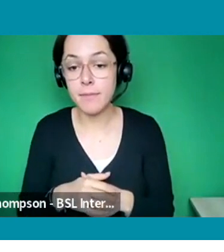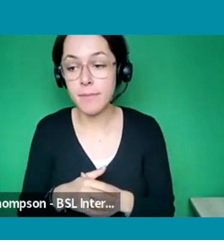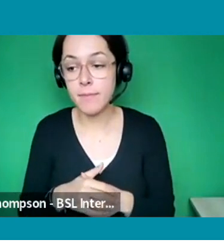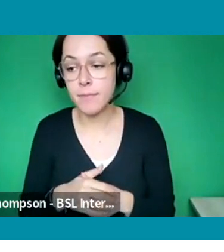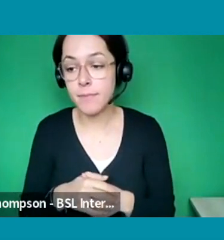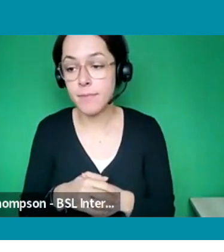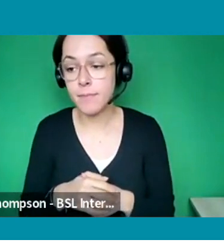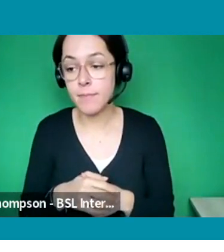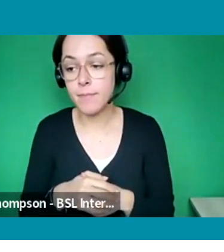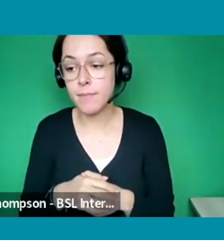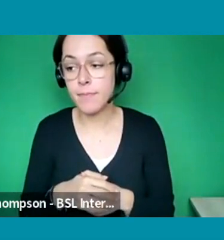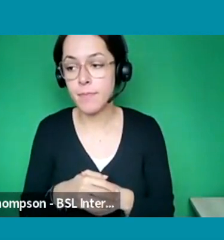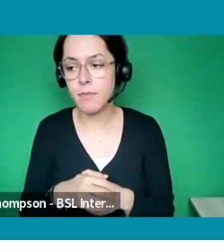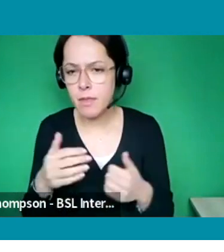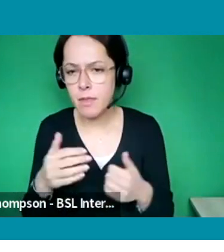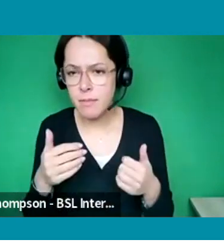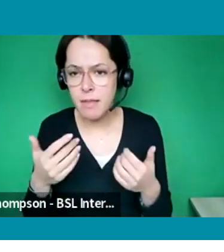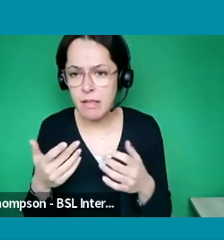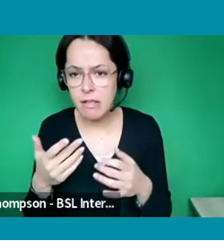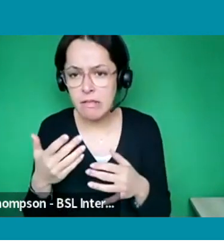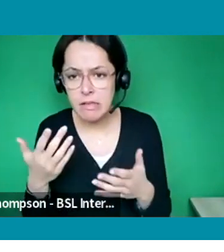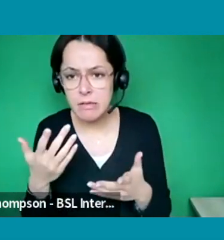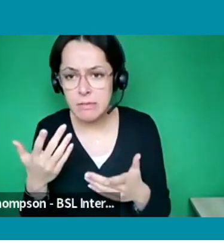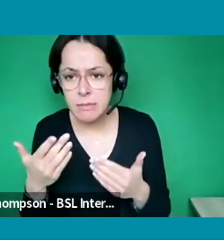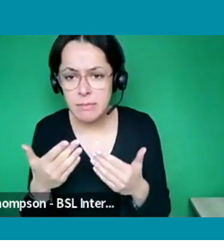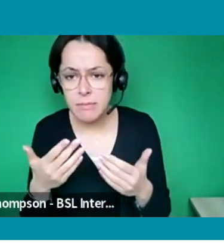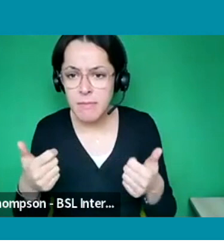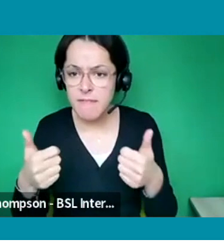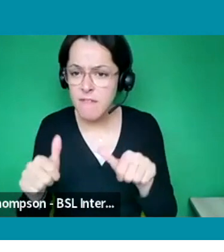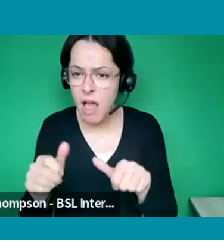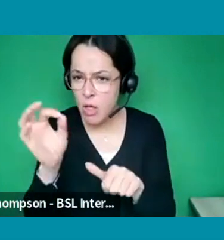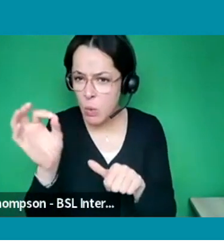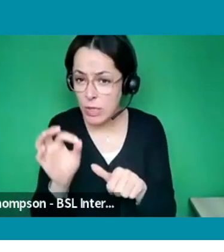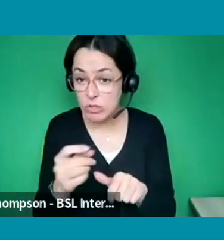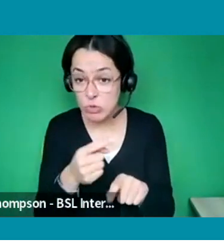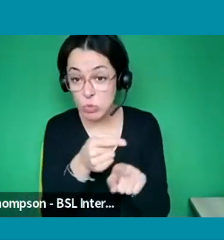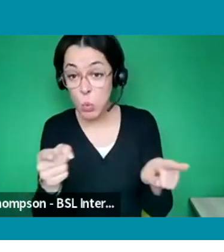Is there any final questions you guys can spot in there? Otherwise we can wrap up.